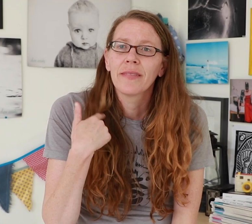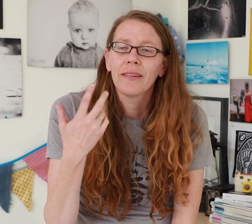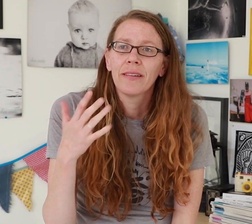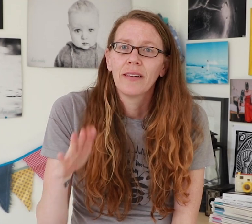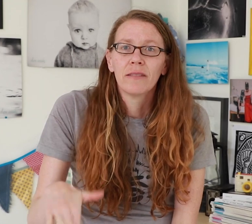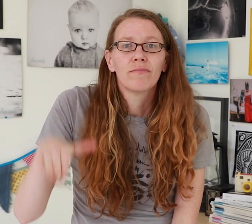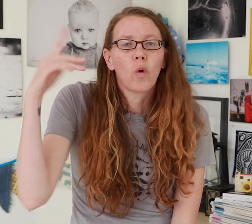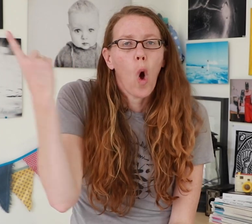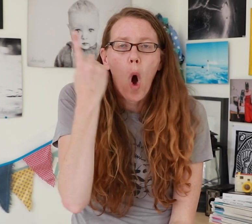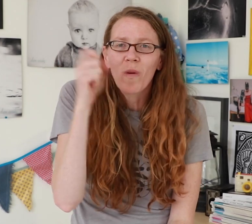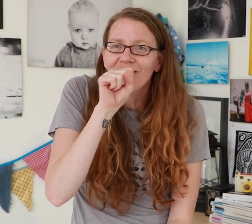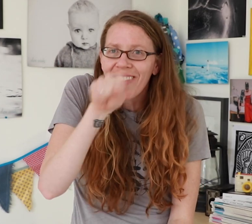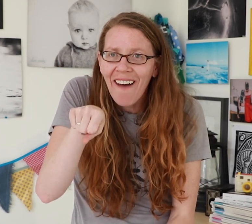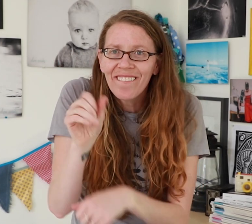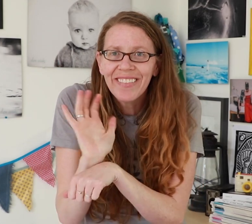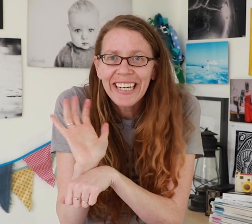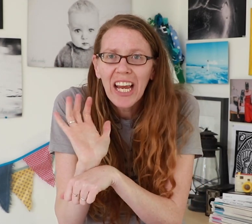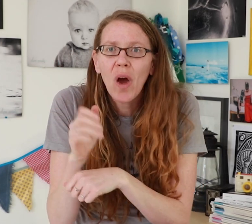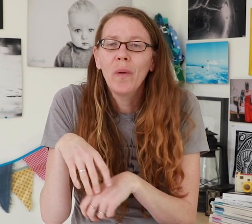I always loved filming growing up.